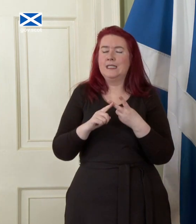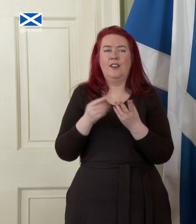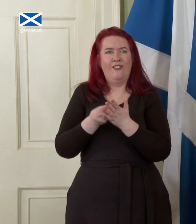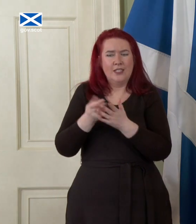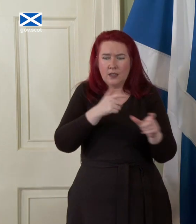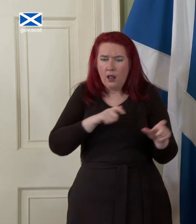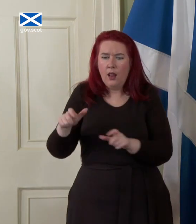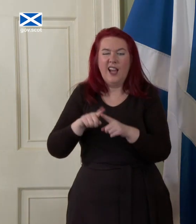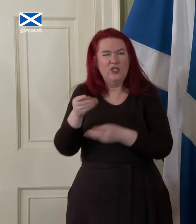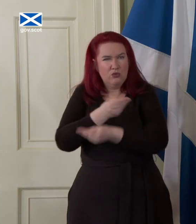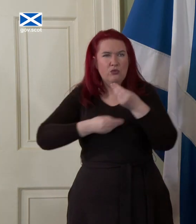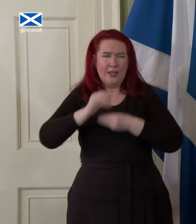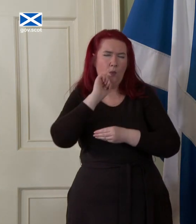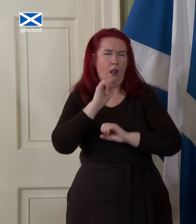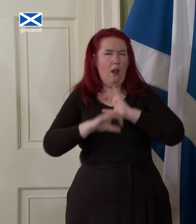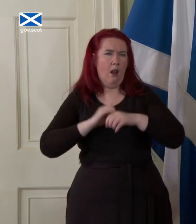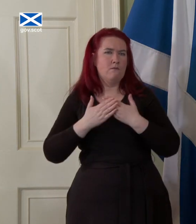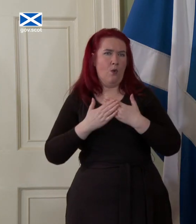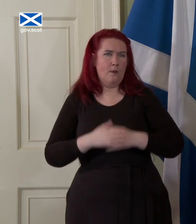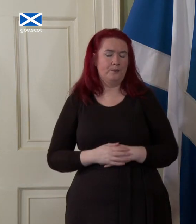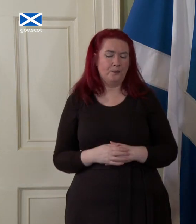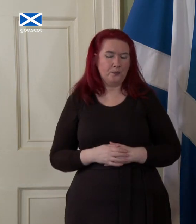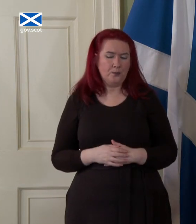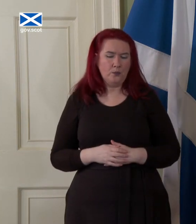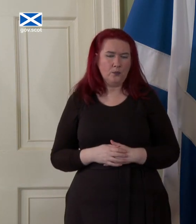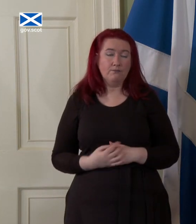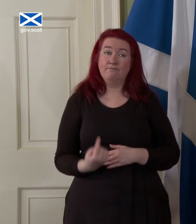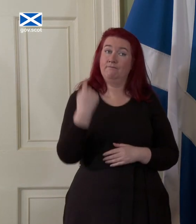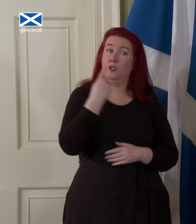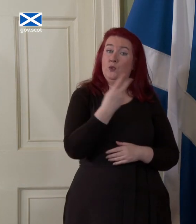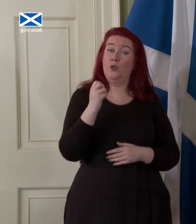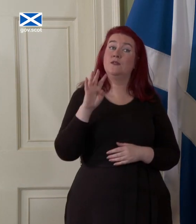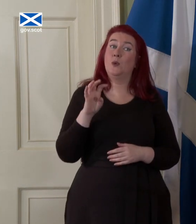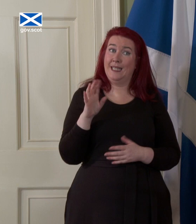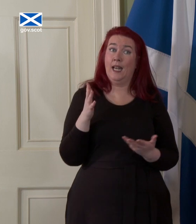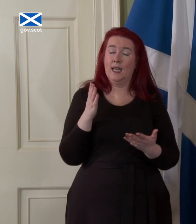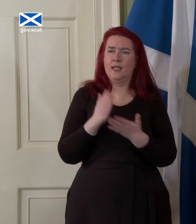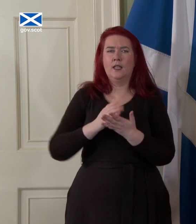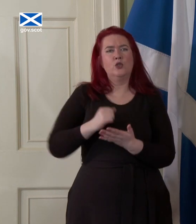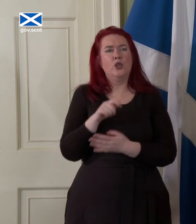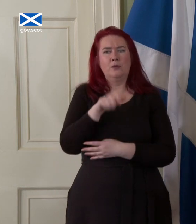and I'll say more on these topics shortly. In 2014, the choice before the Scottish people was